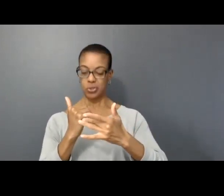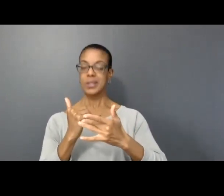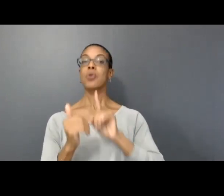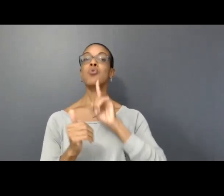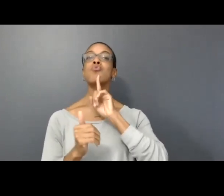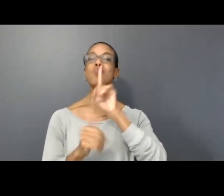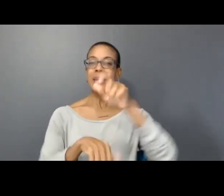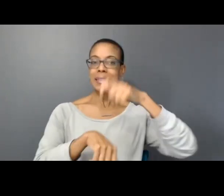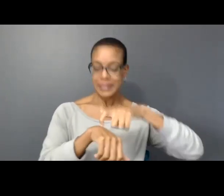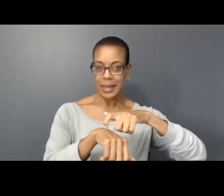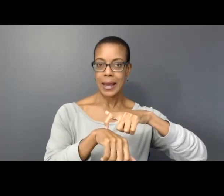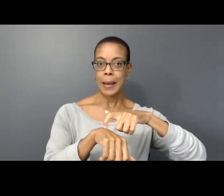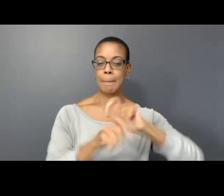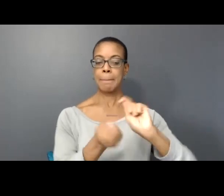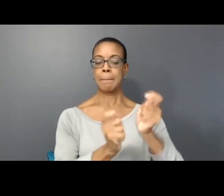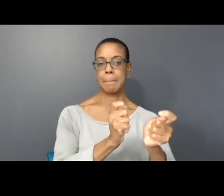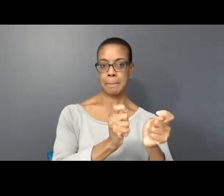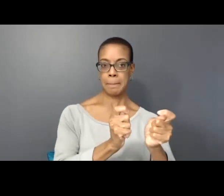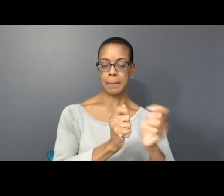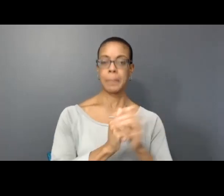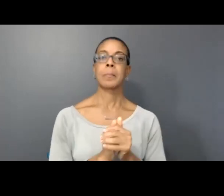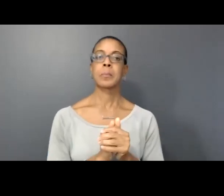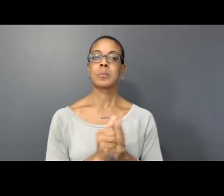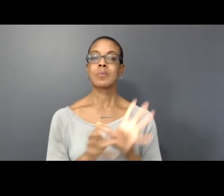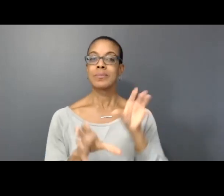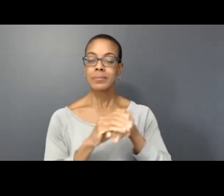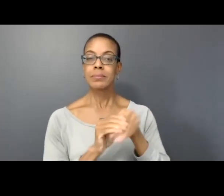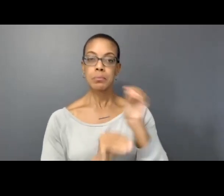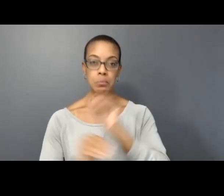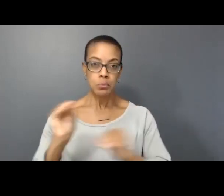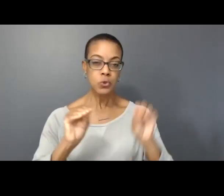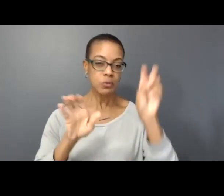Zero Zero Three Playback is a participatory movement exploration.